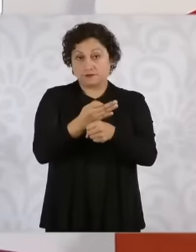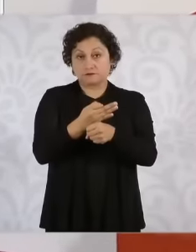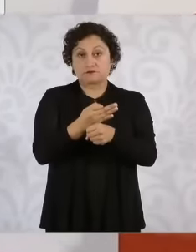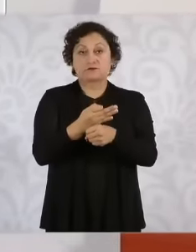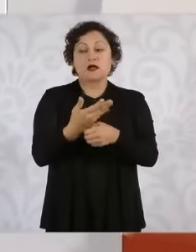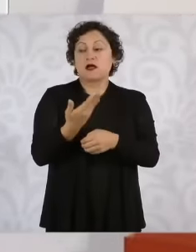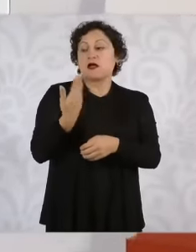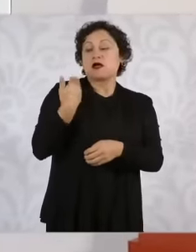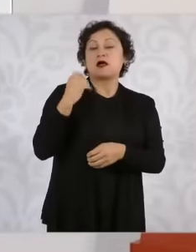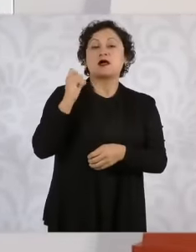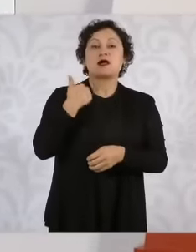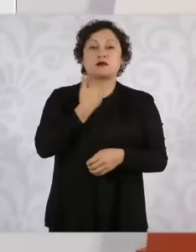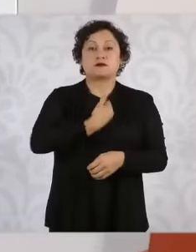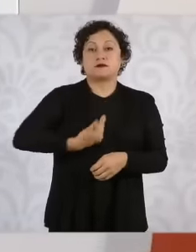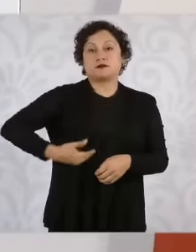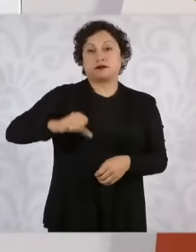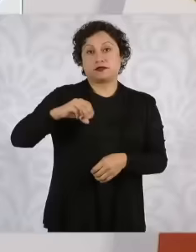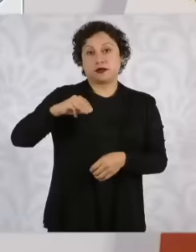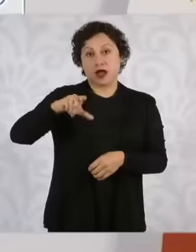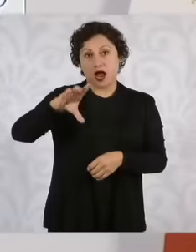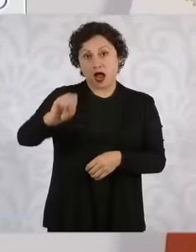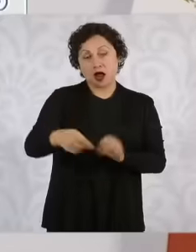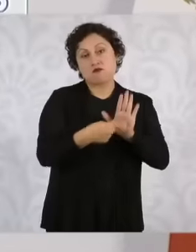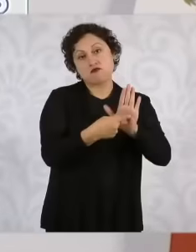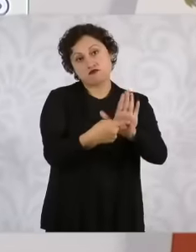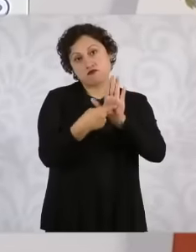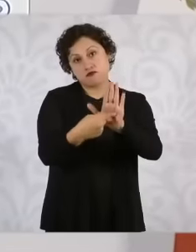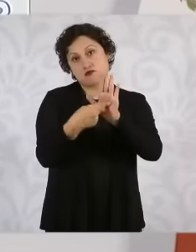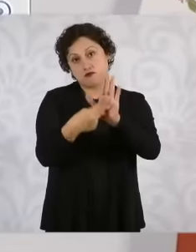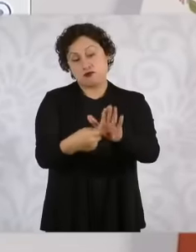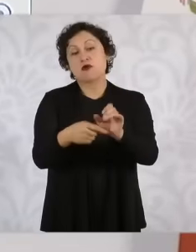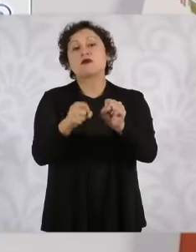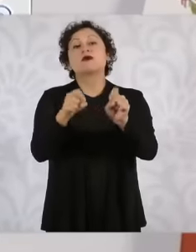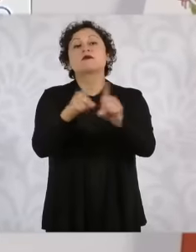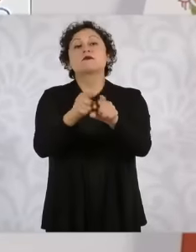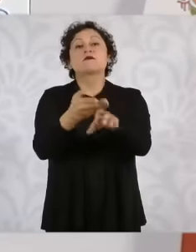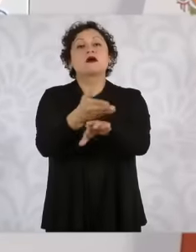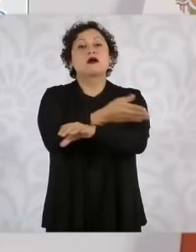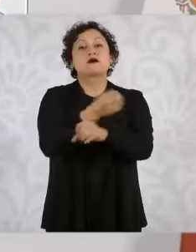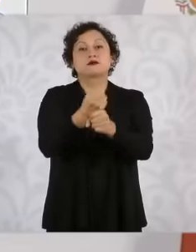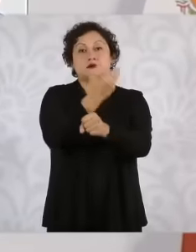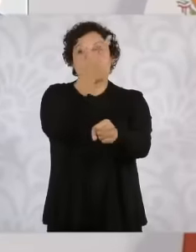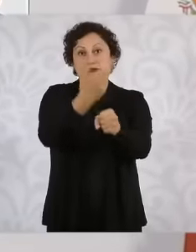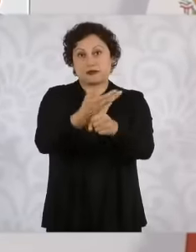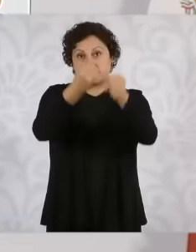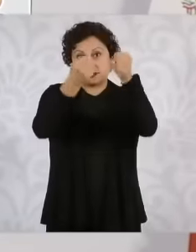Obrador himself informed us and what The secretary of security had yet to receive